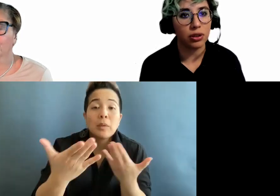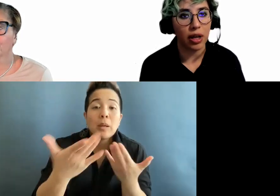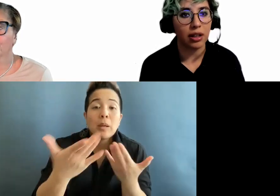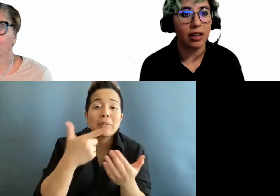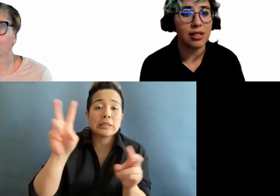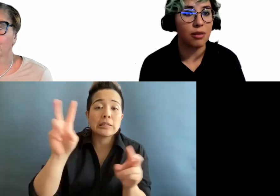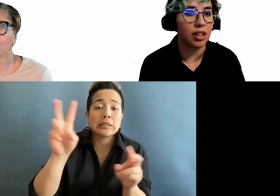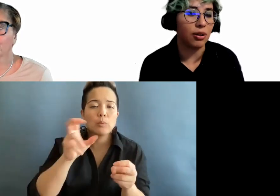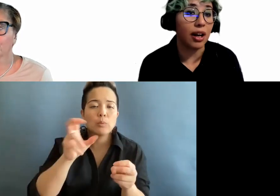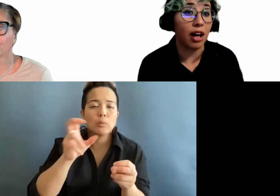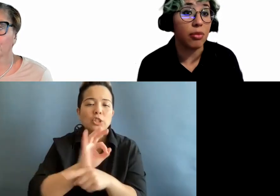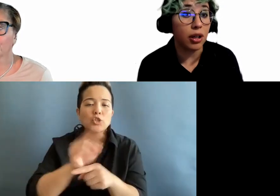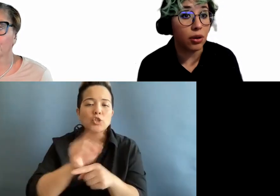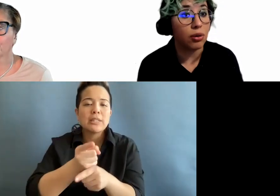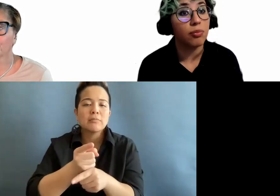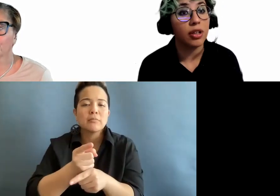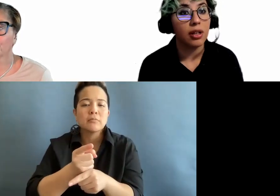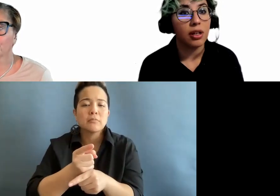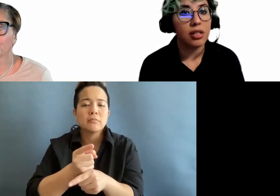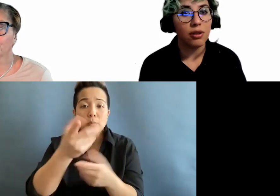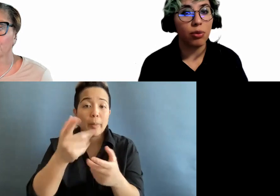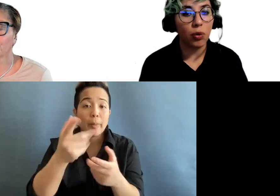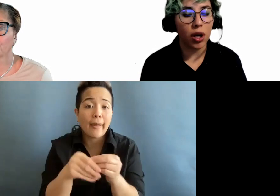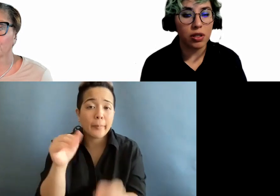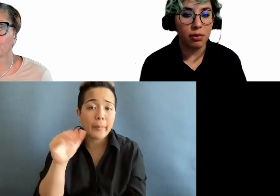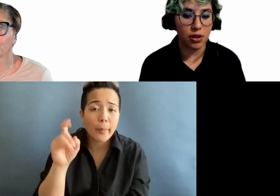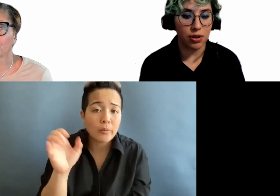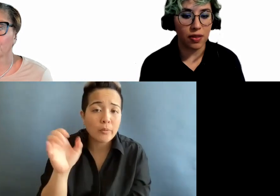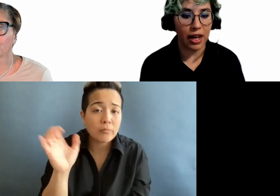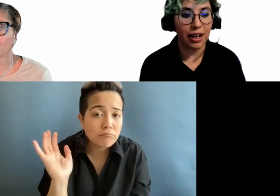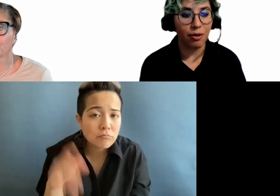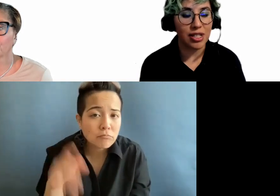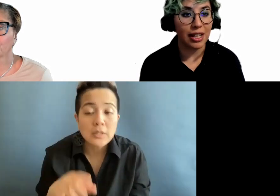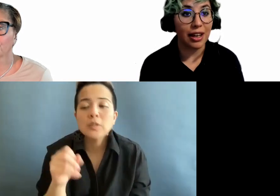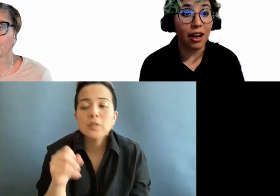correctly. This is something you can add by code. So we want to make sure that we take